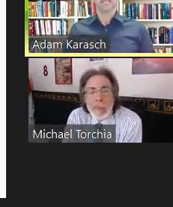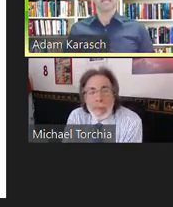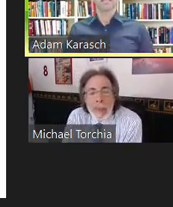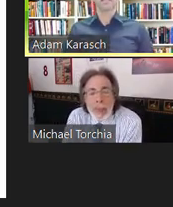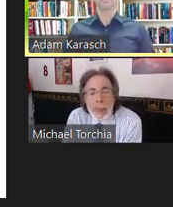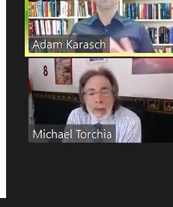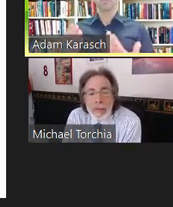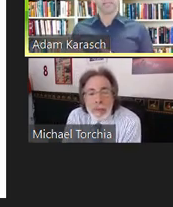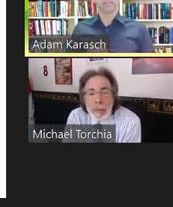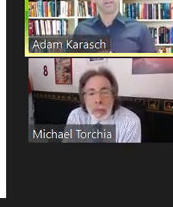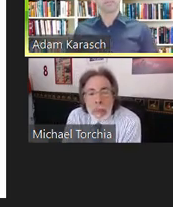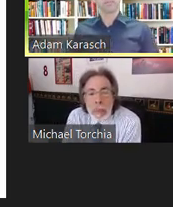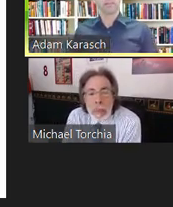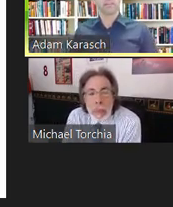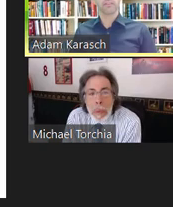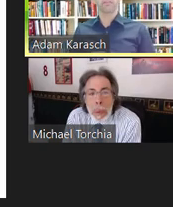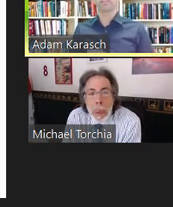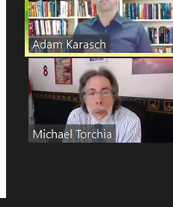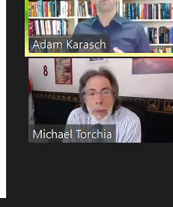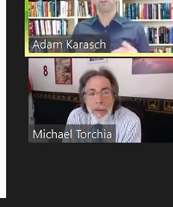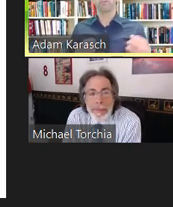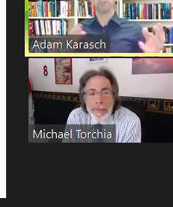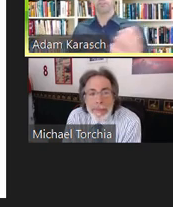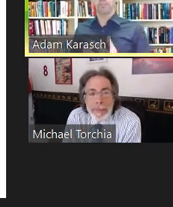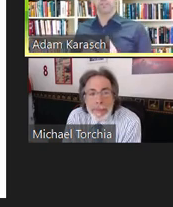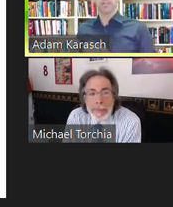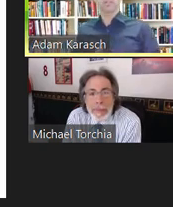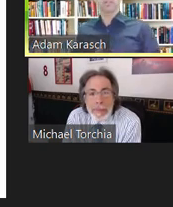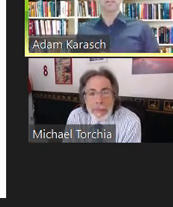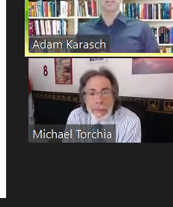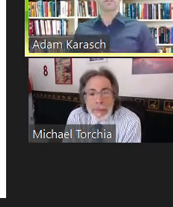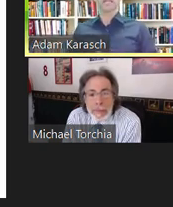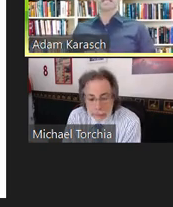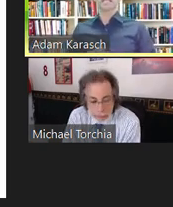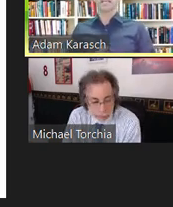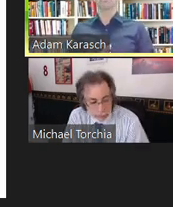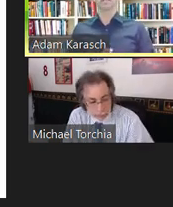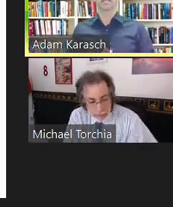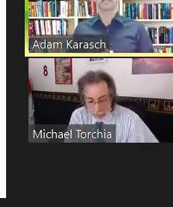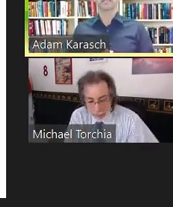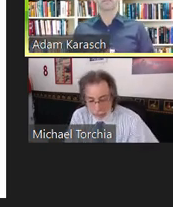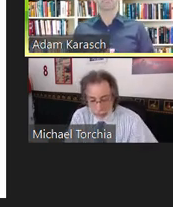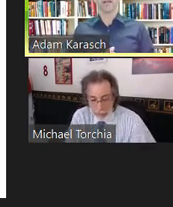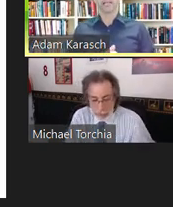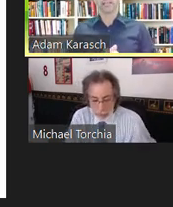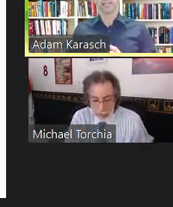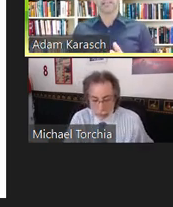And as some of you might know, this event is part of a series called ADA Compliance in Practice,